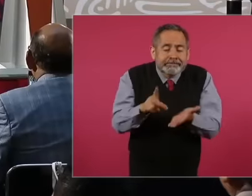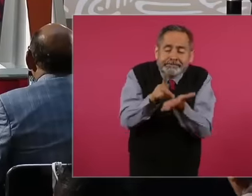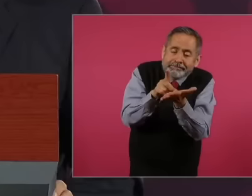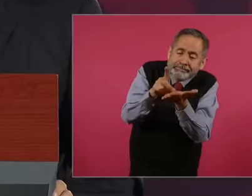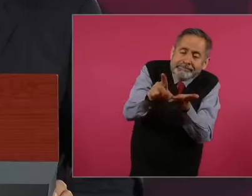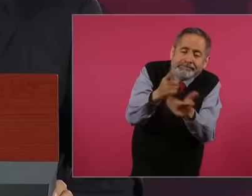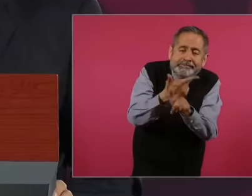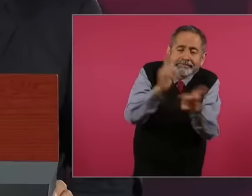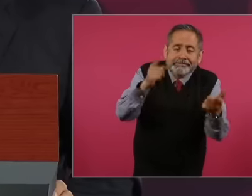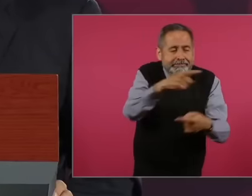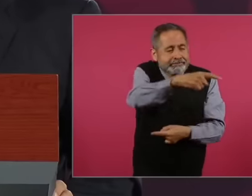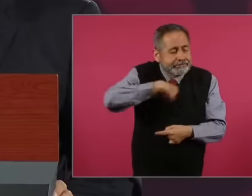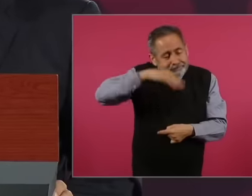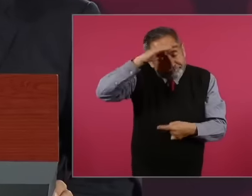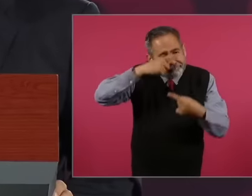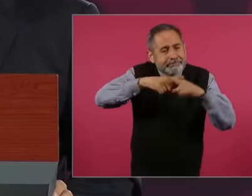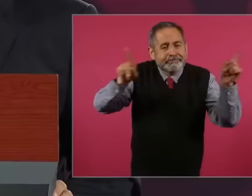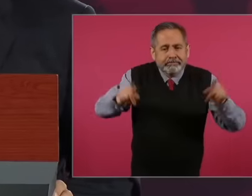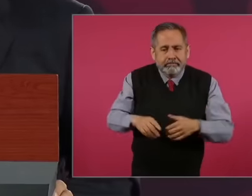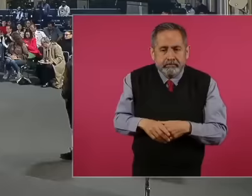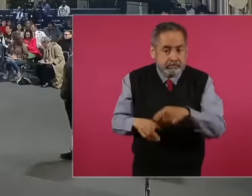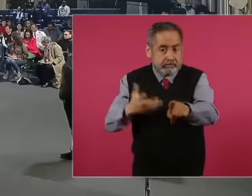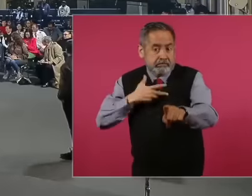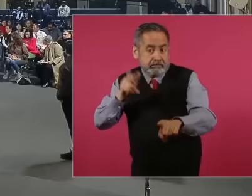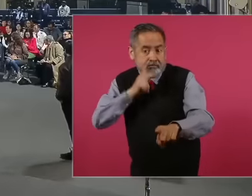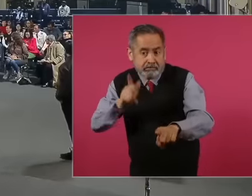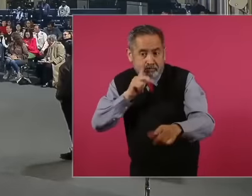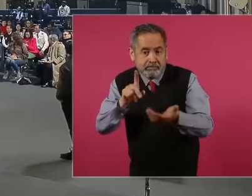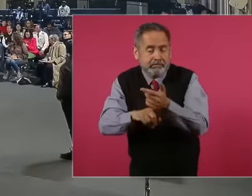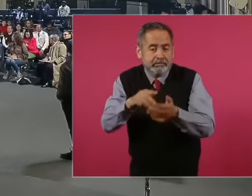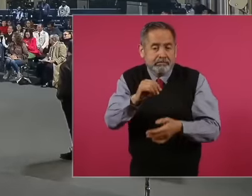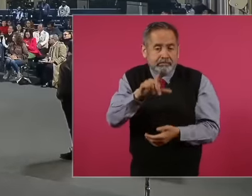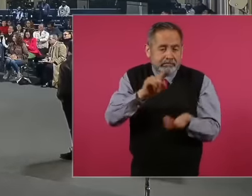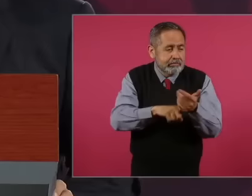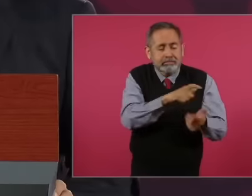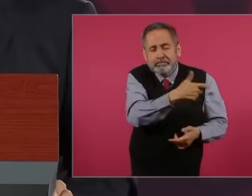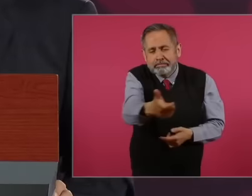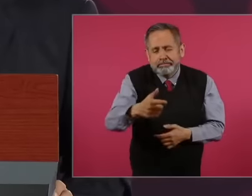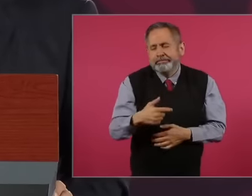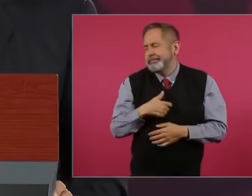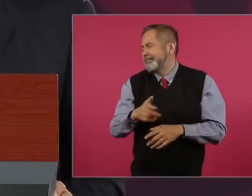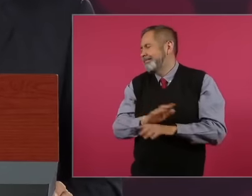disagree, but if you have evidence that He pays me poorly or whatever,